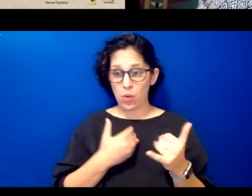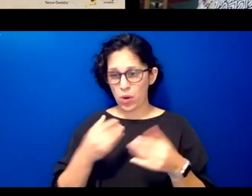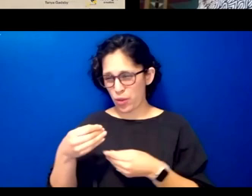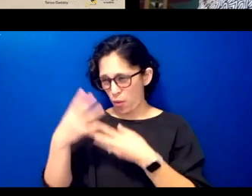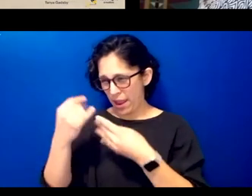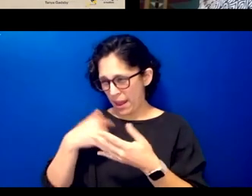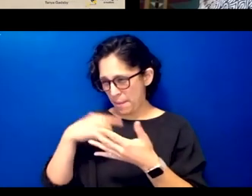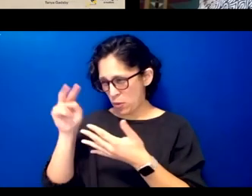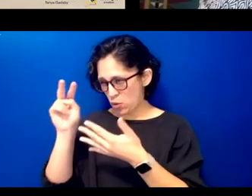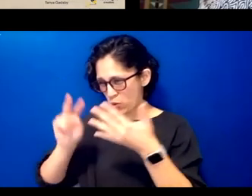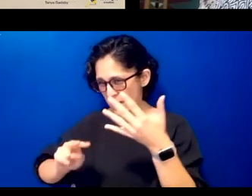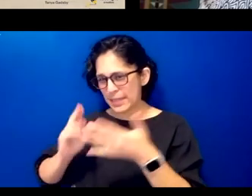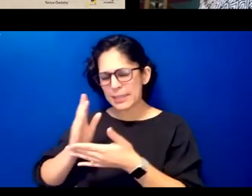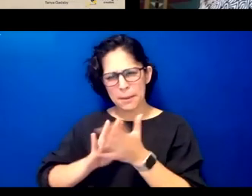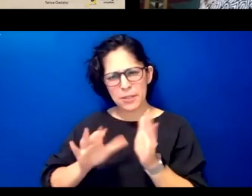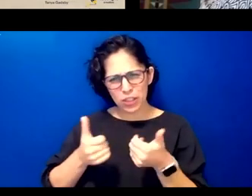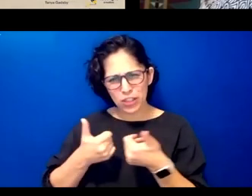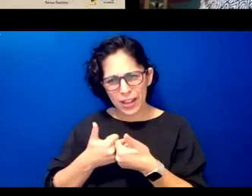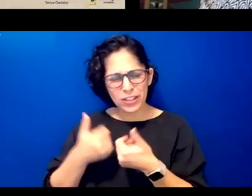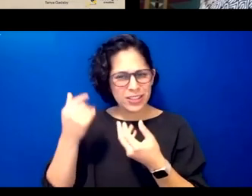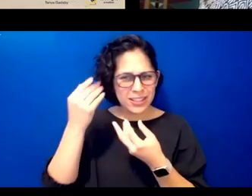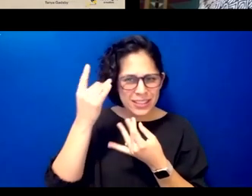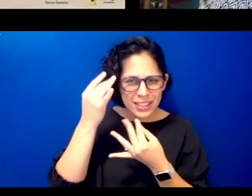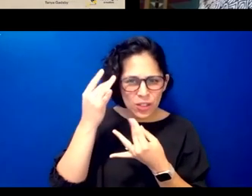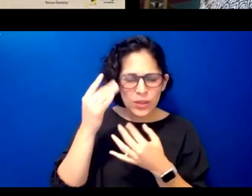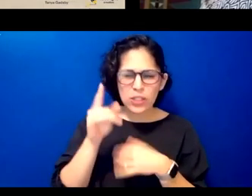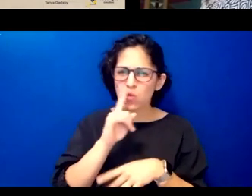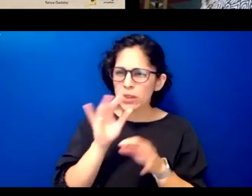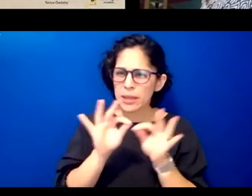some of the challenges and considerations that are really important when designing a